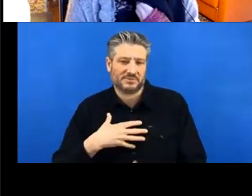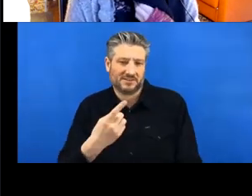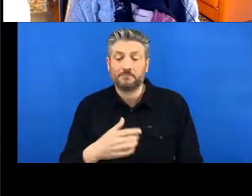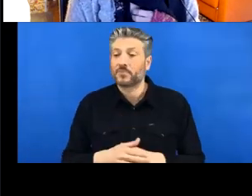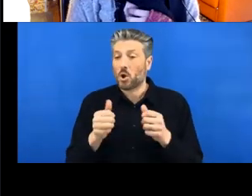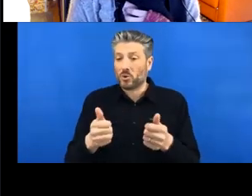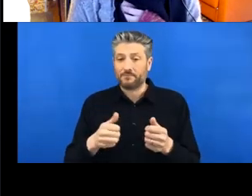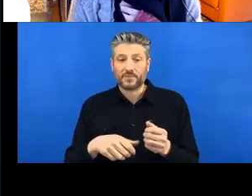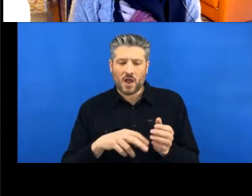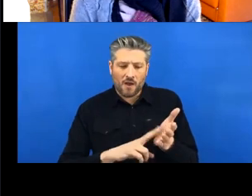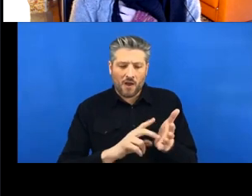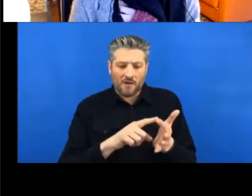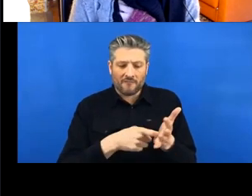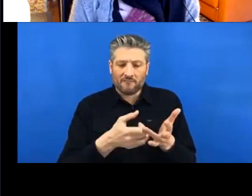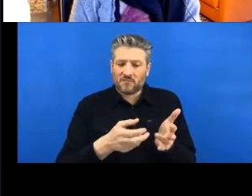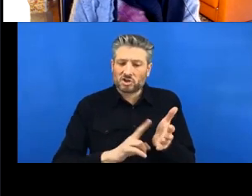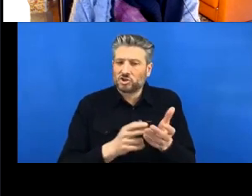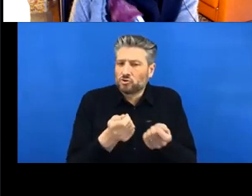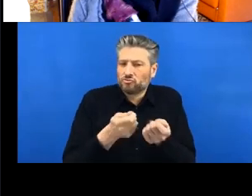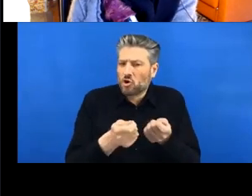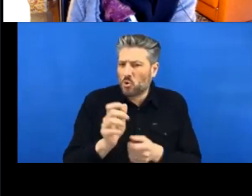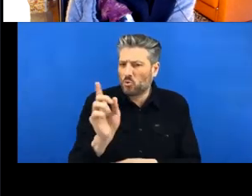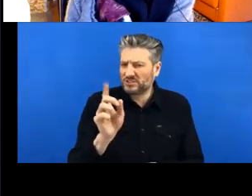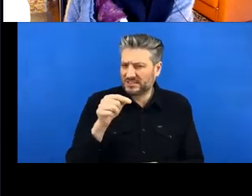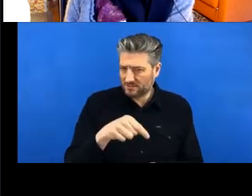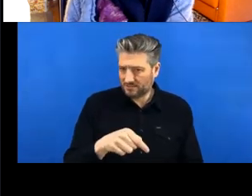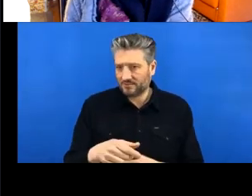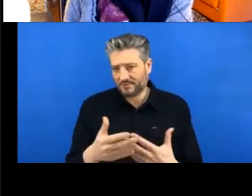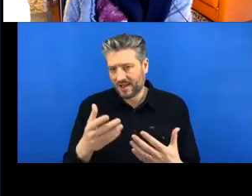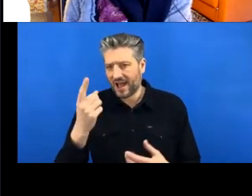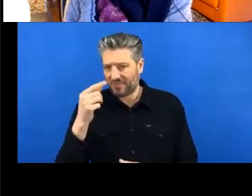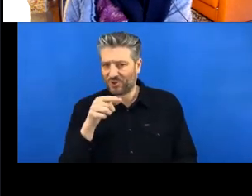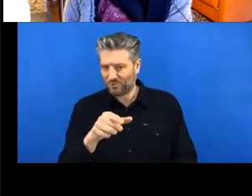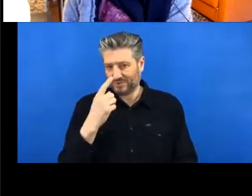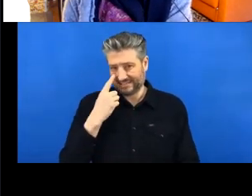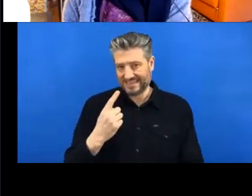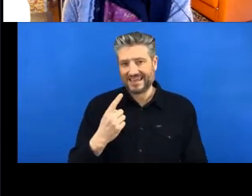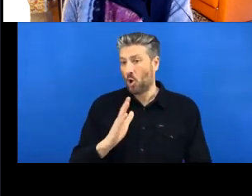So probably everyone's familiar with the scenario in the comic on the right hand side here. So you end up with these kind